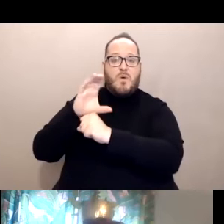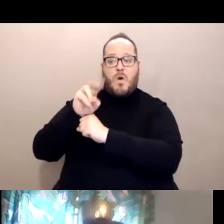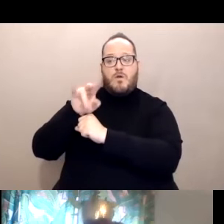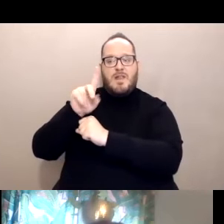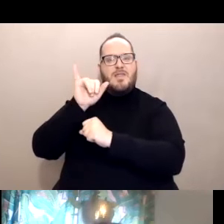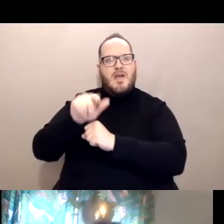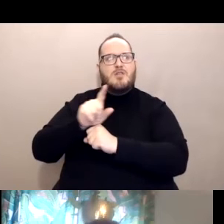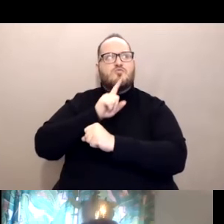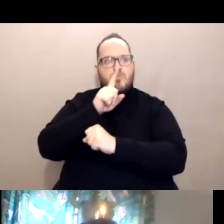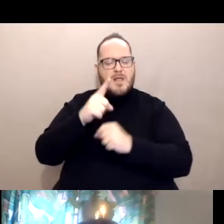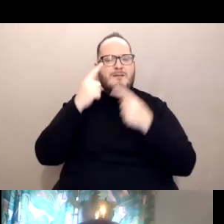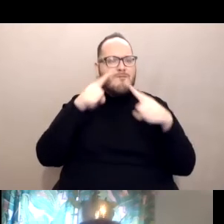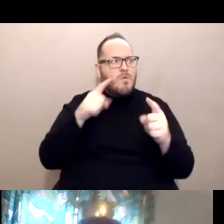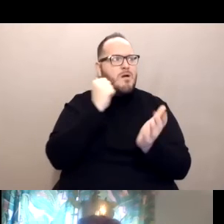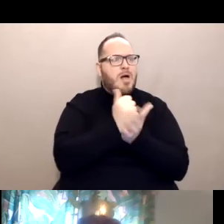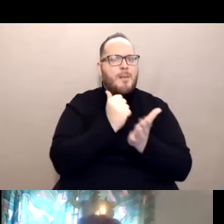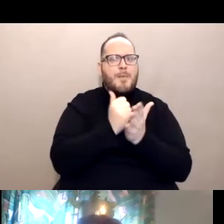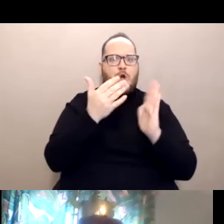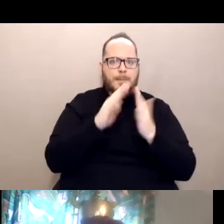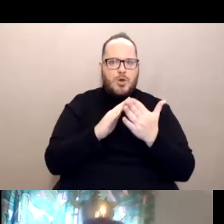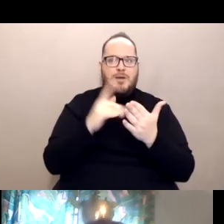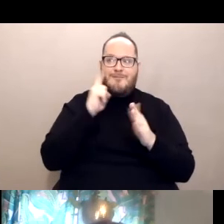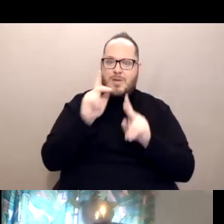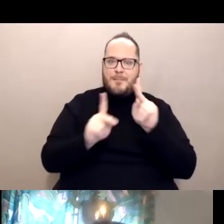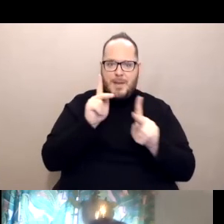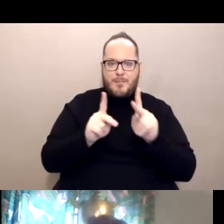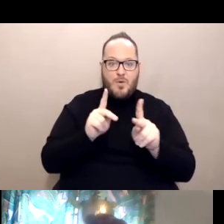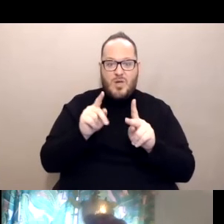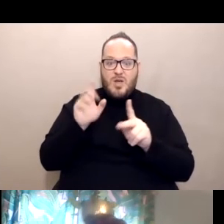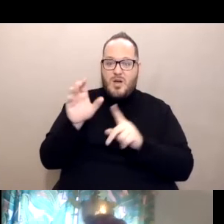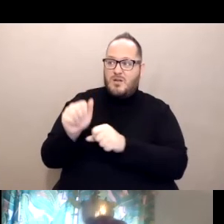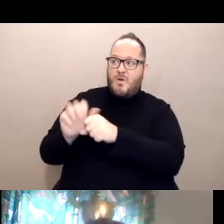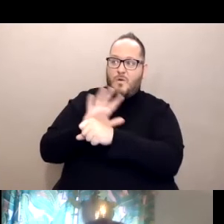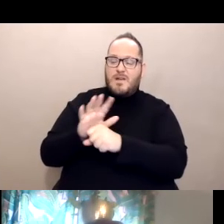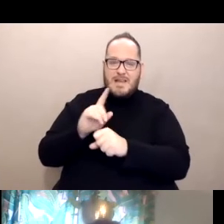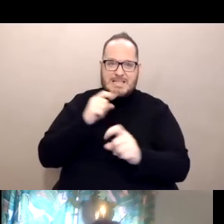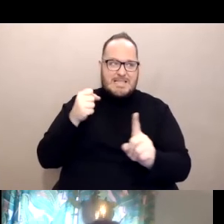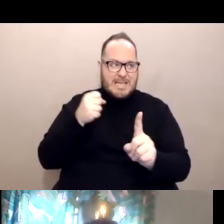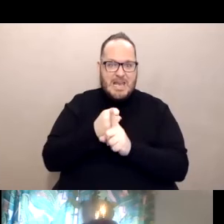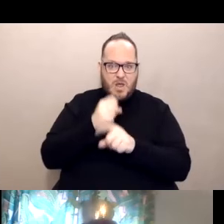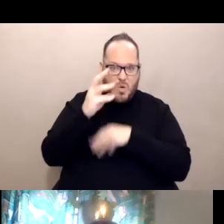this thing is hitting us worldwide. We're speaking about everyone. If you'd like to be vaccinated,